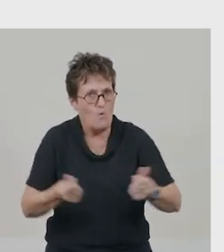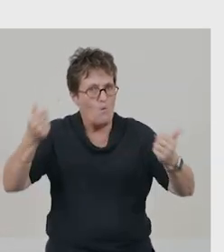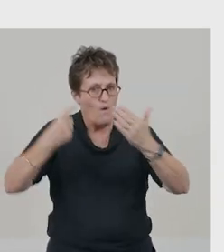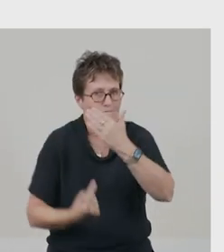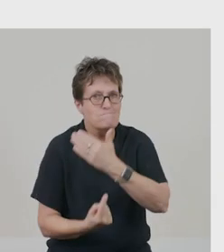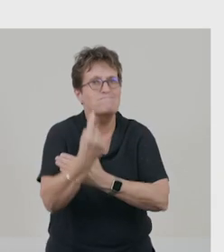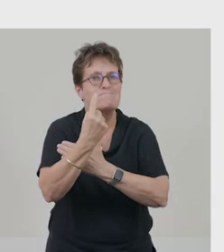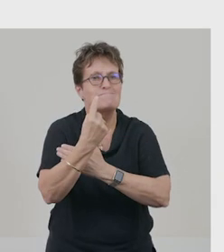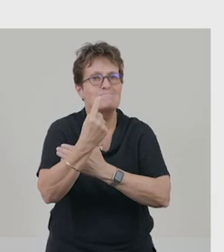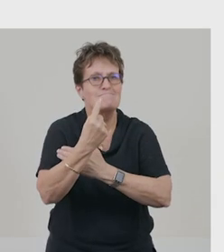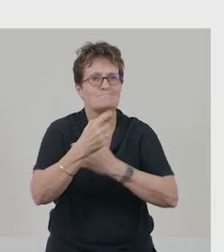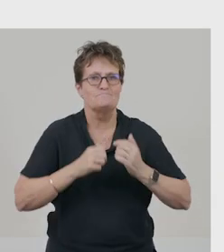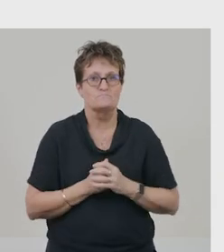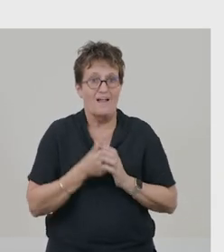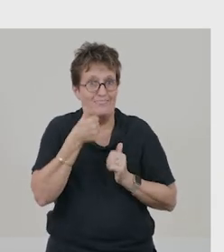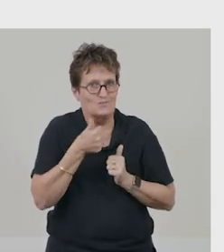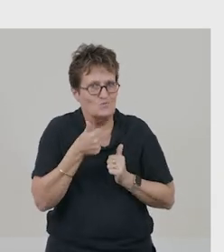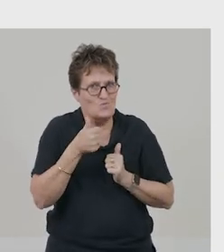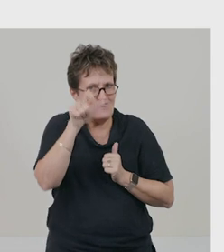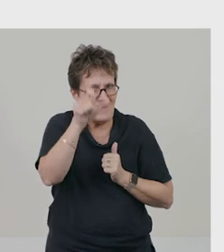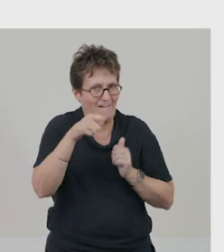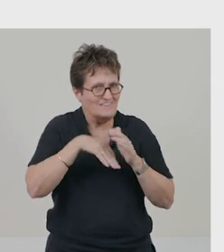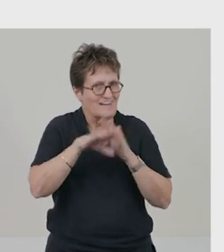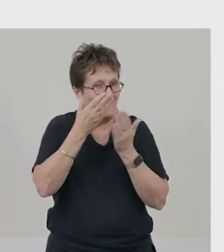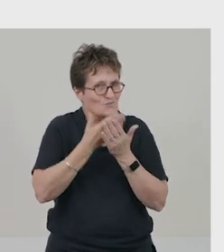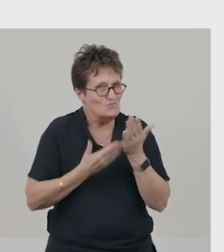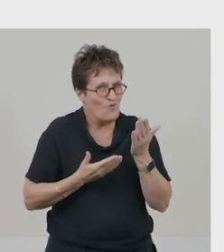There's a great character in the book, named Oshi.